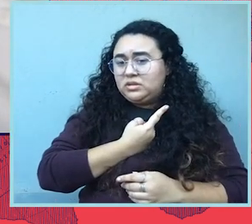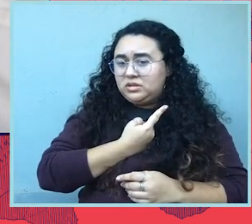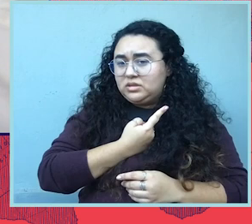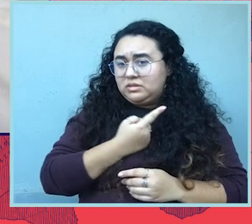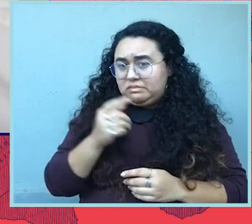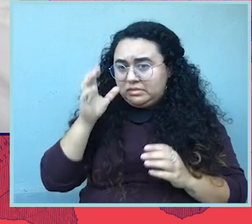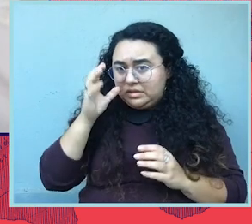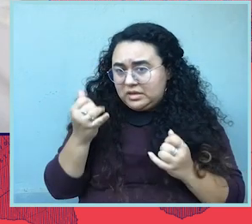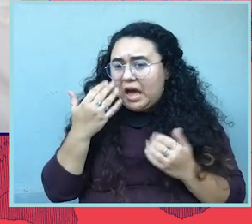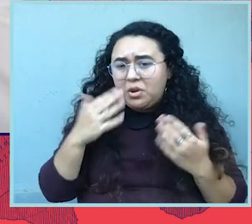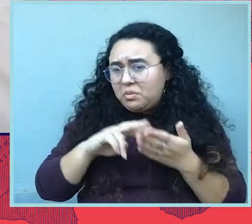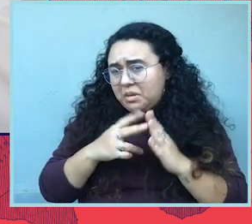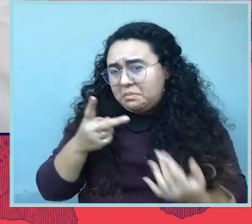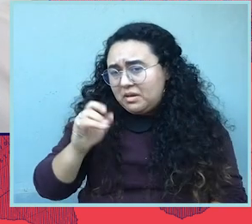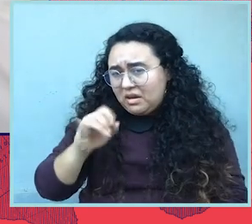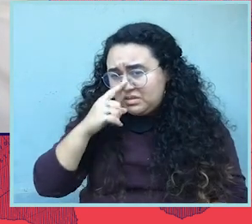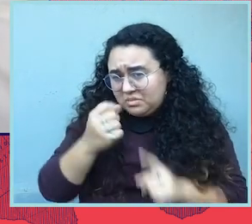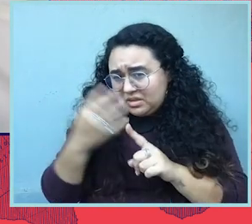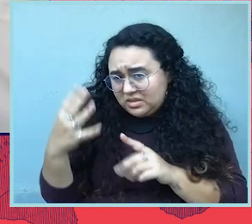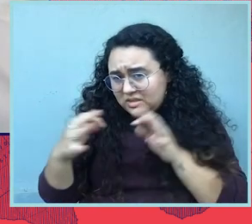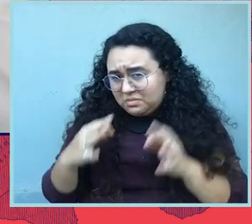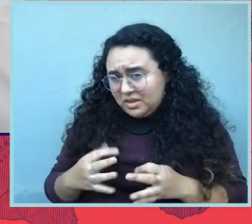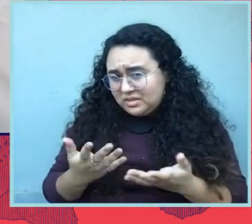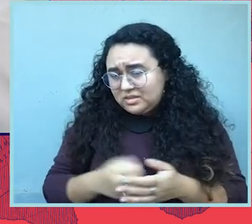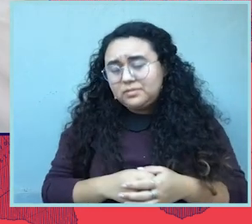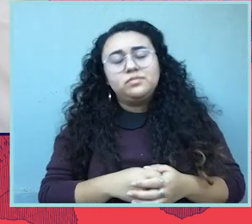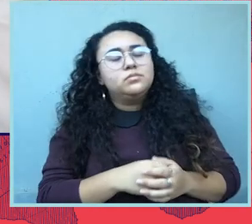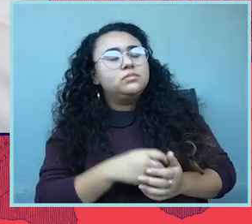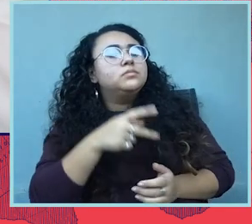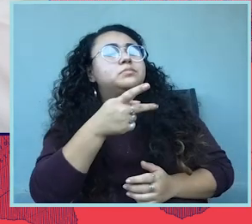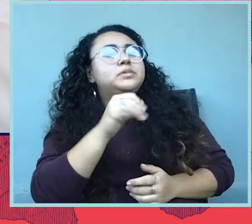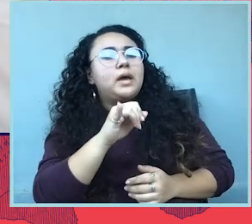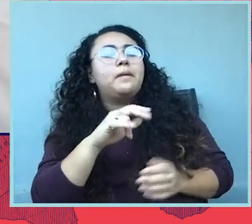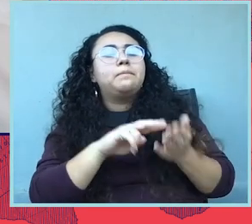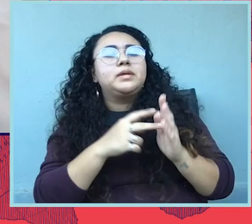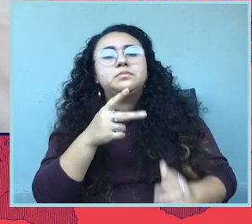who doesn't know what a P.I. is, so can you, can you decode that acronym? Yes.